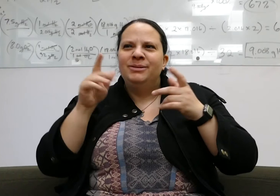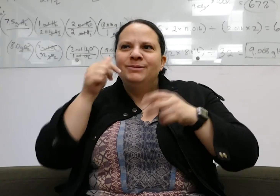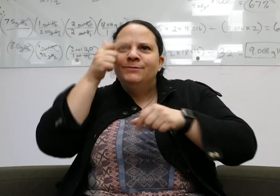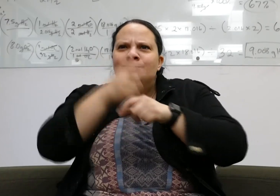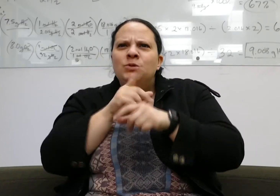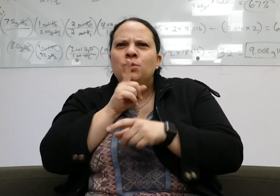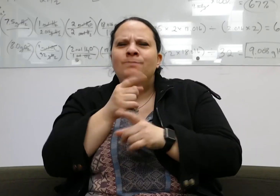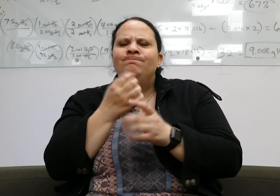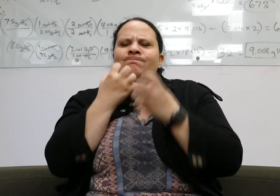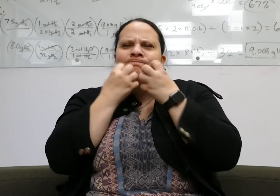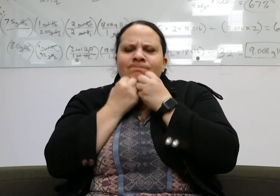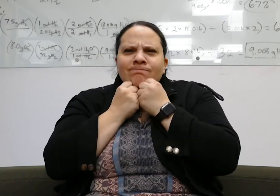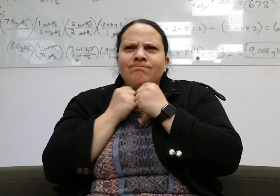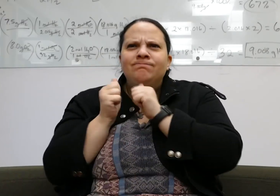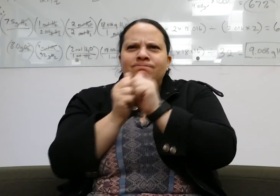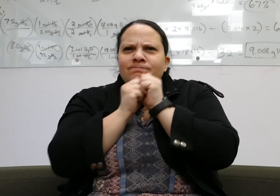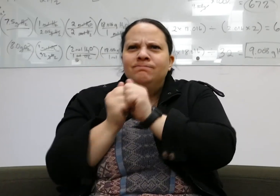I also learned how much they value family and being together.